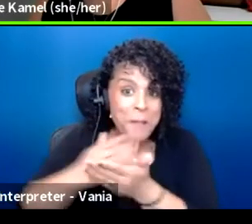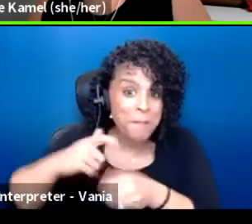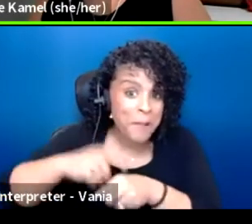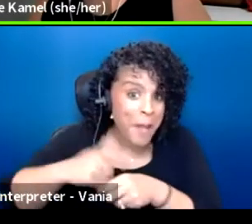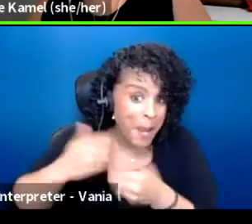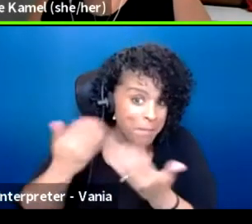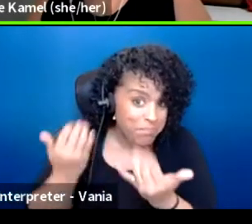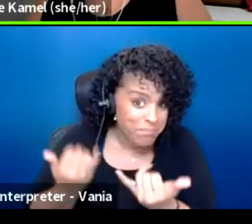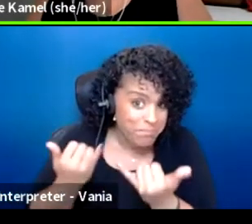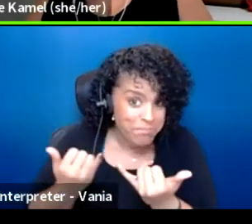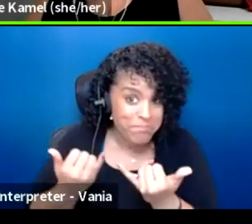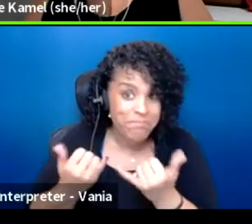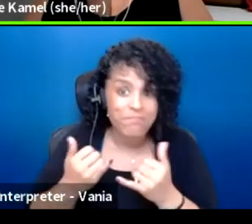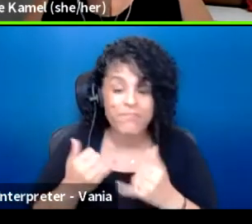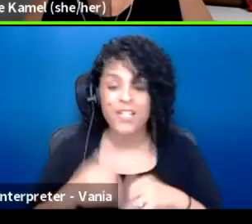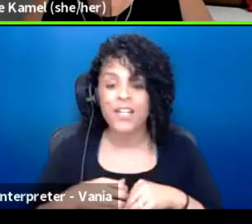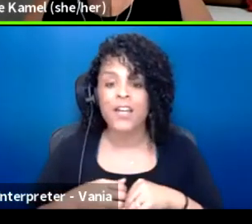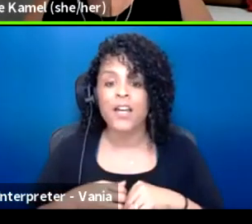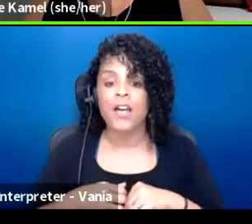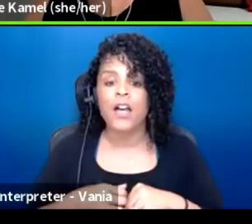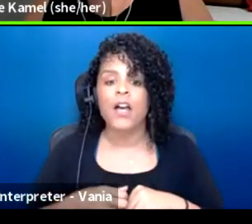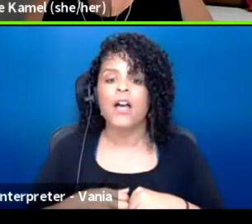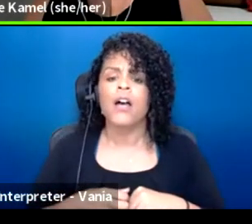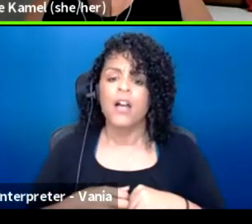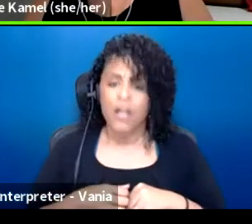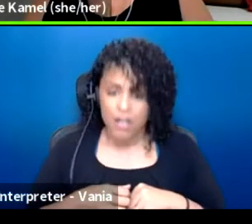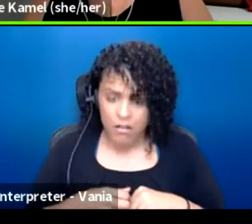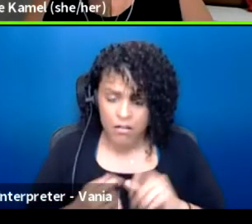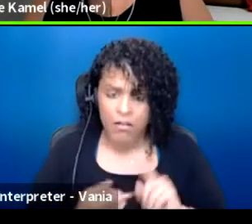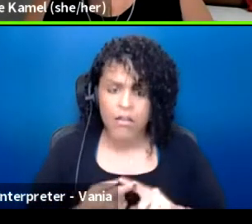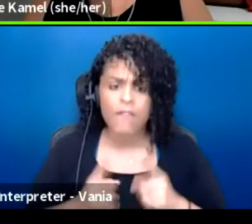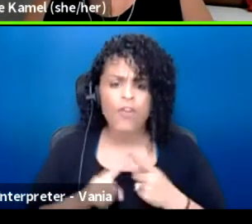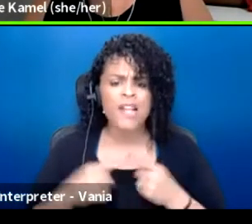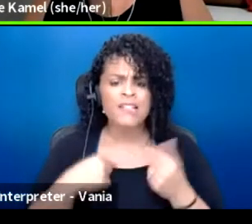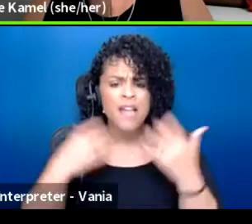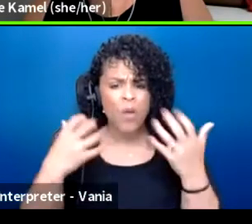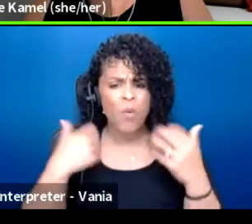Well, friends I do want us to get started